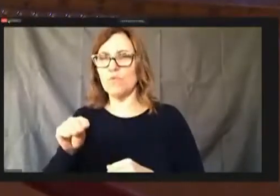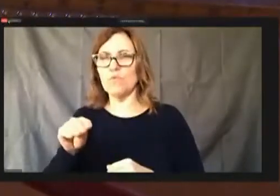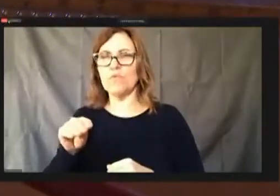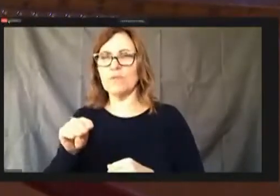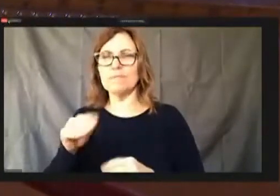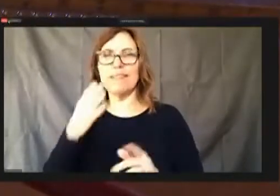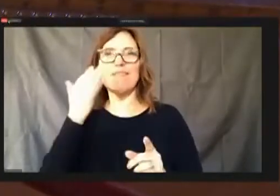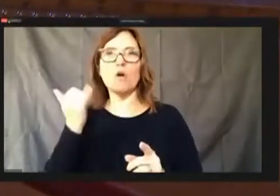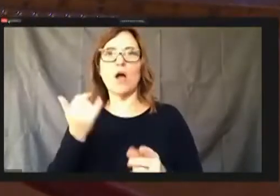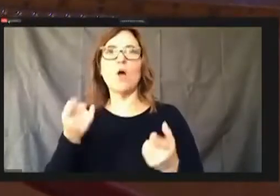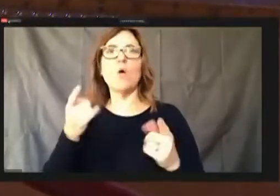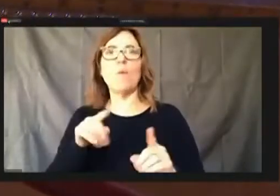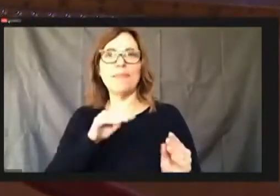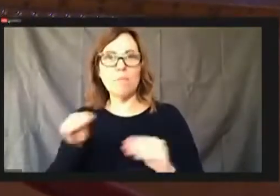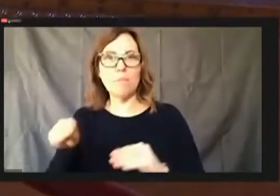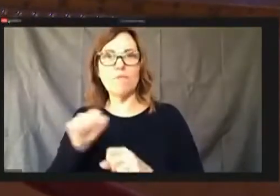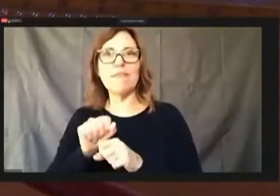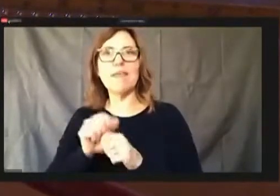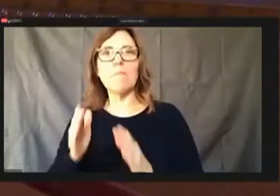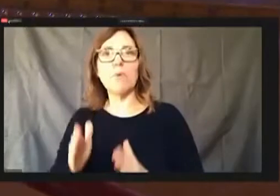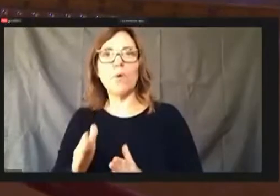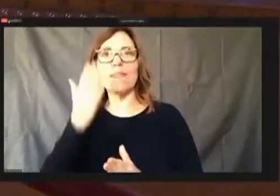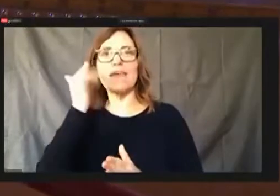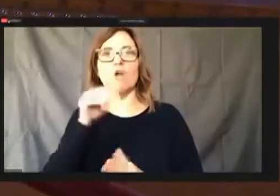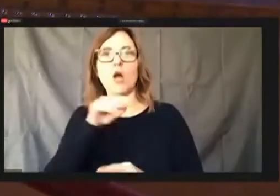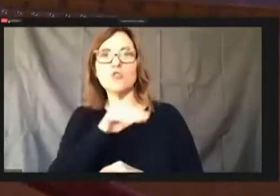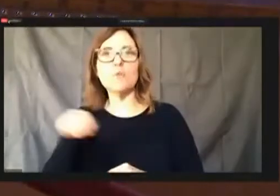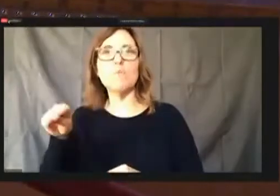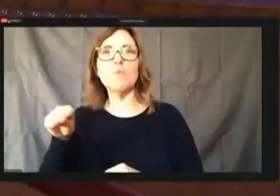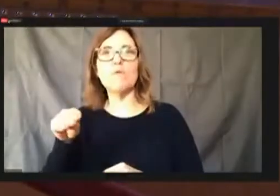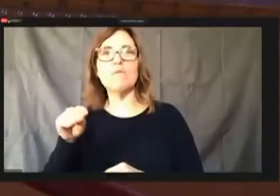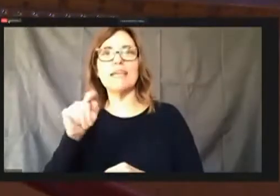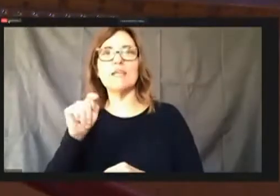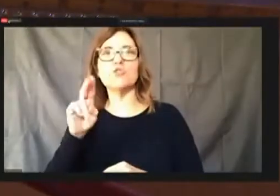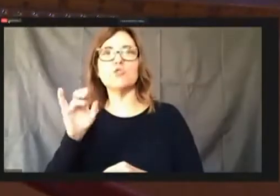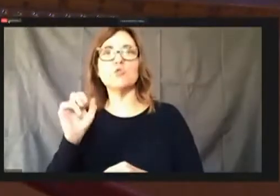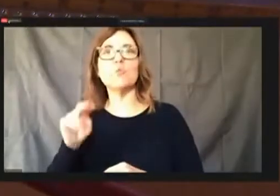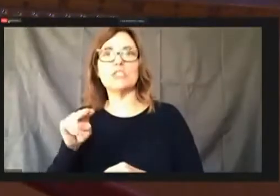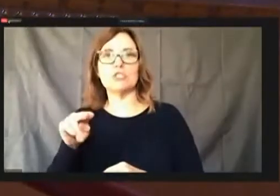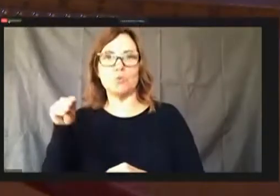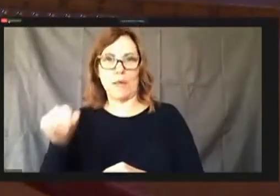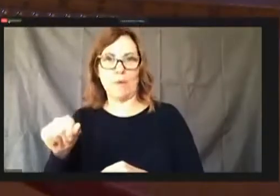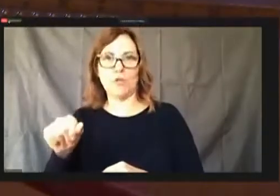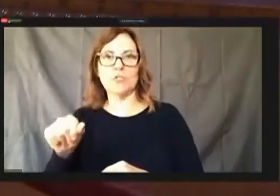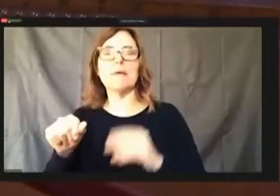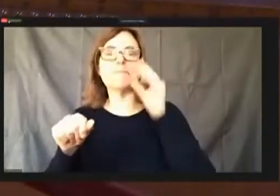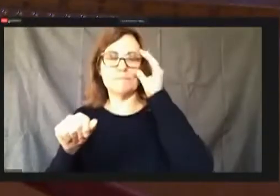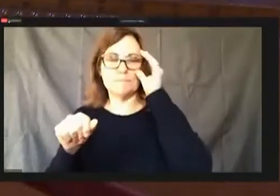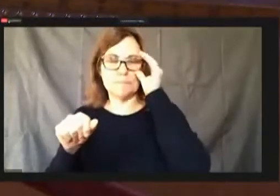they forgot to move the tuition reimbursement, that's being adjusted with this amendment as well too.